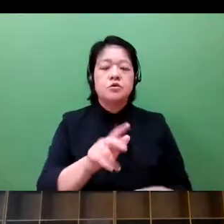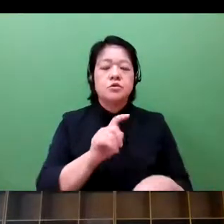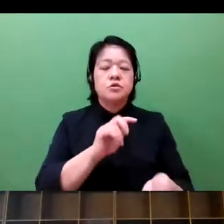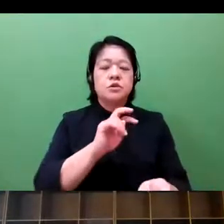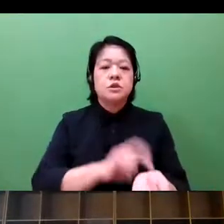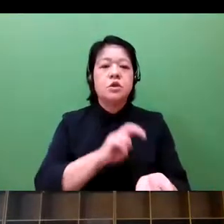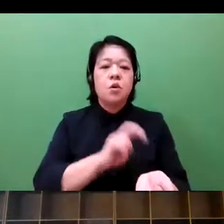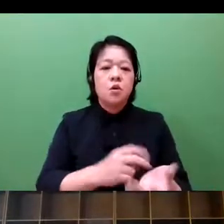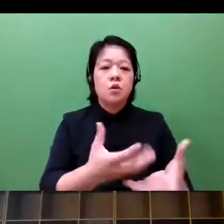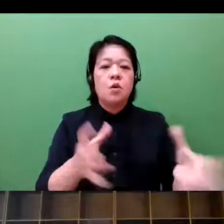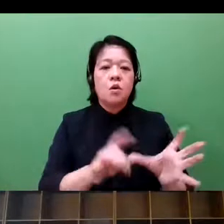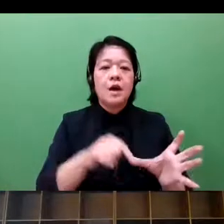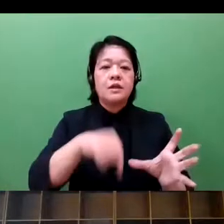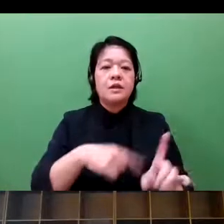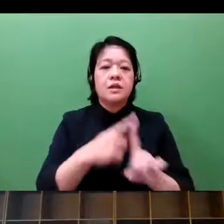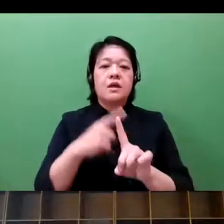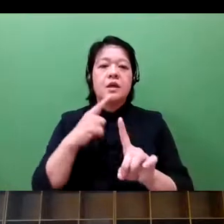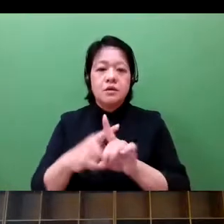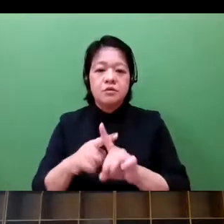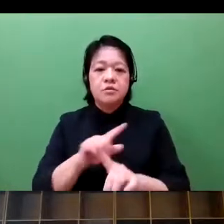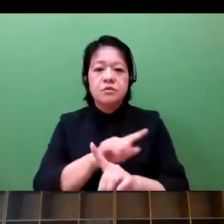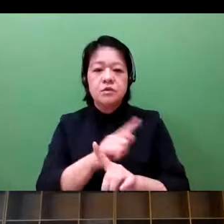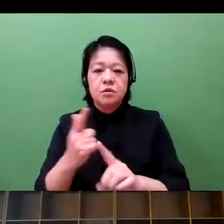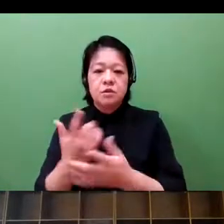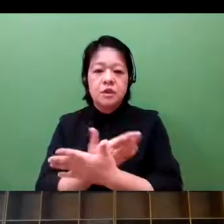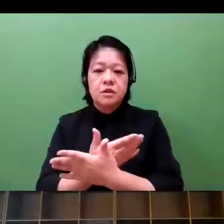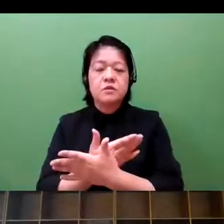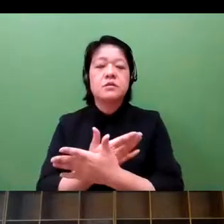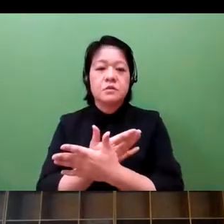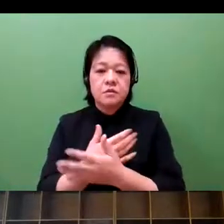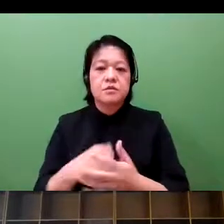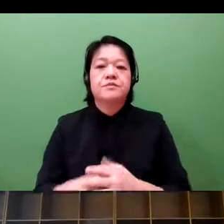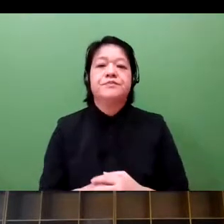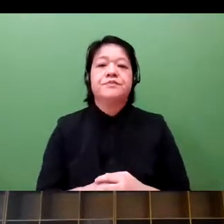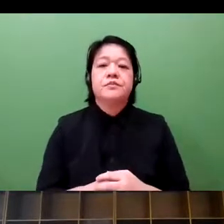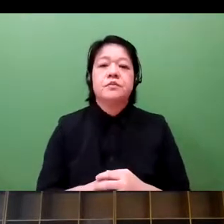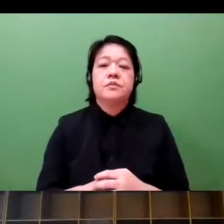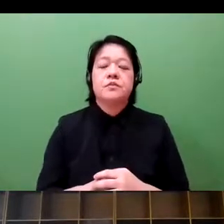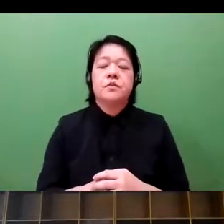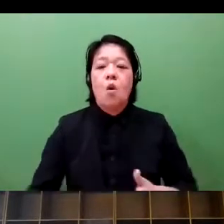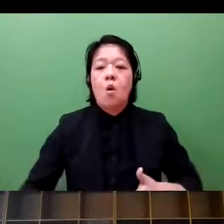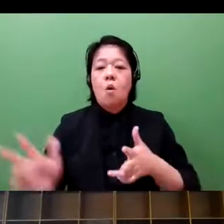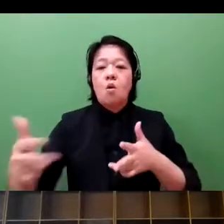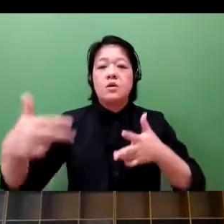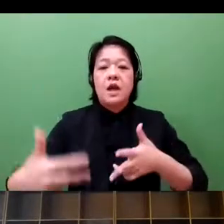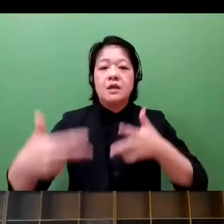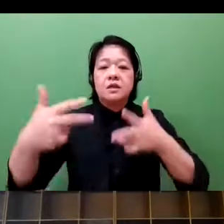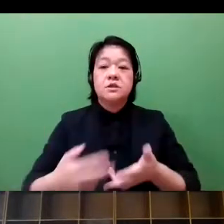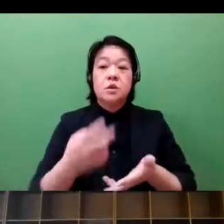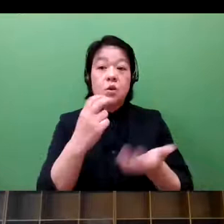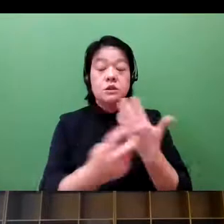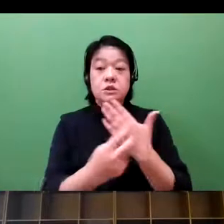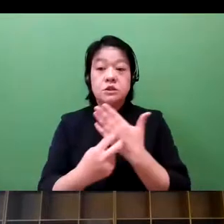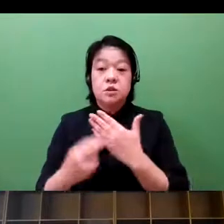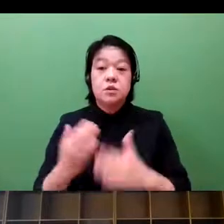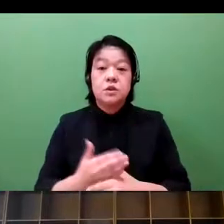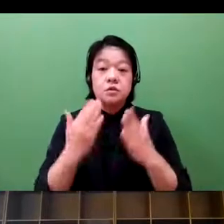In the health tech industry, we had the online receipt system. We also had the online diagnosis,